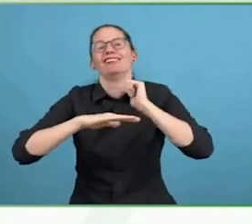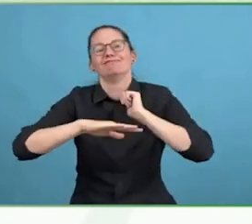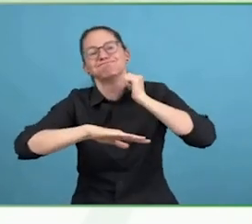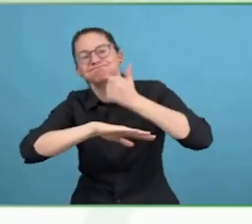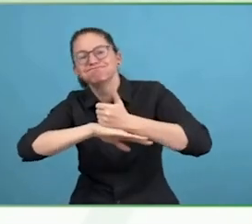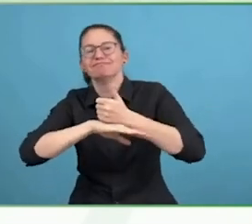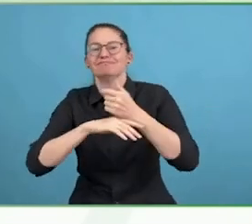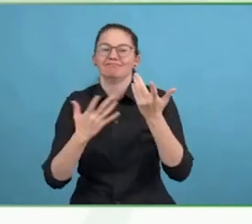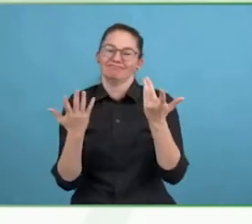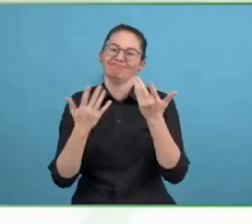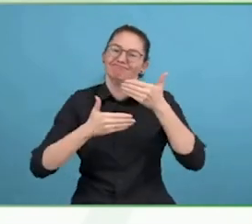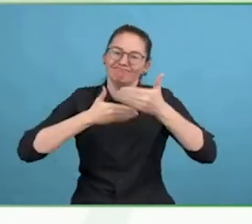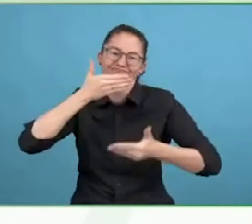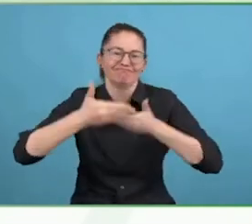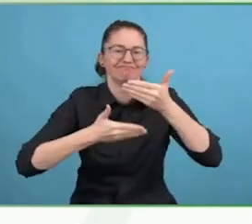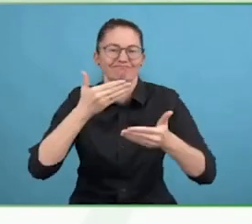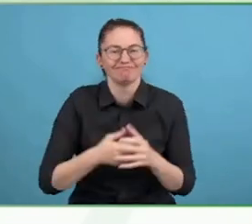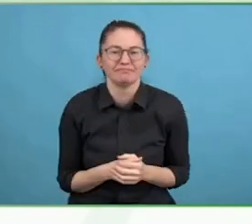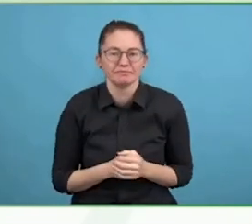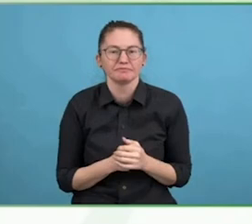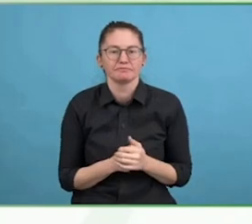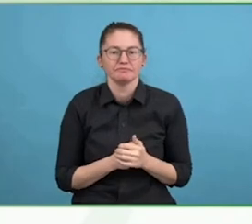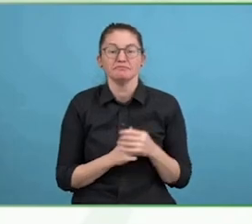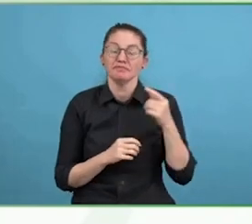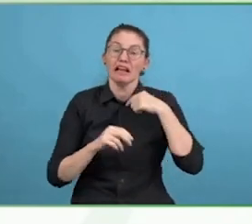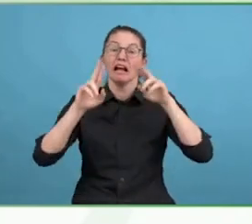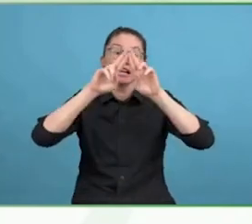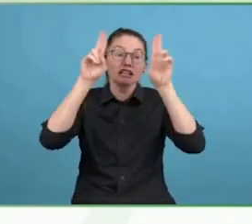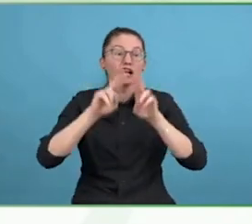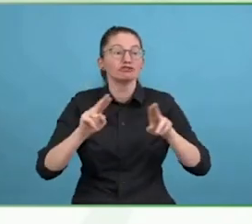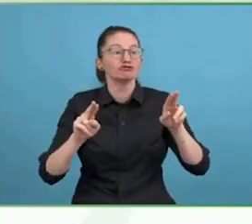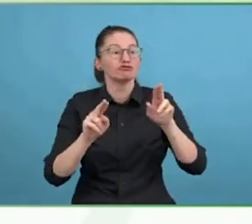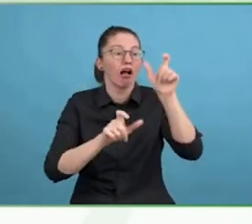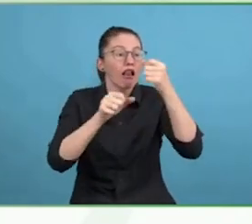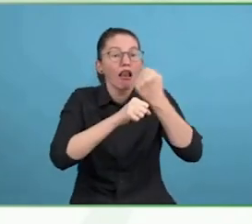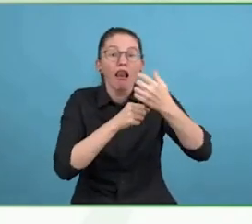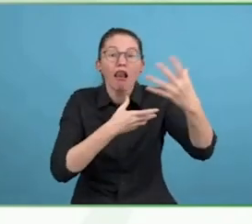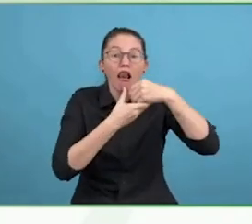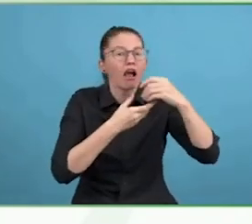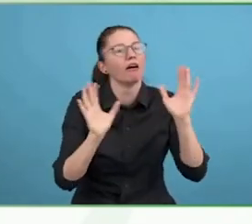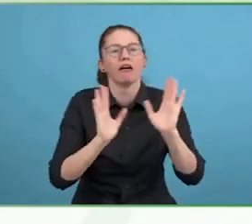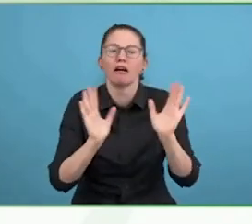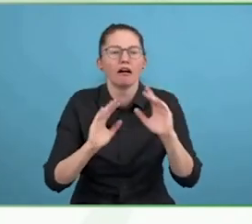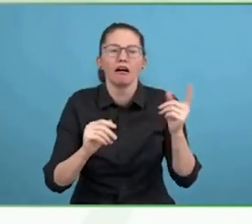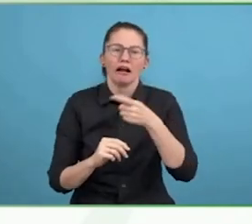As I say, I'm a photographer, at 18 I started working in the world of fashion and